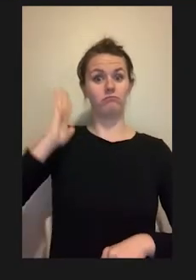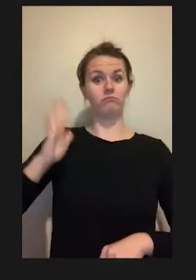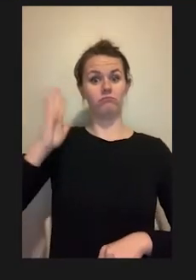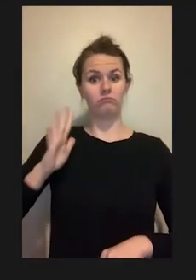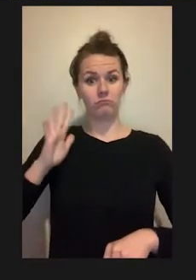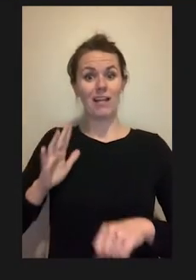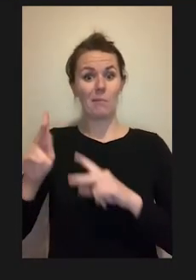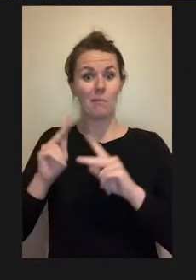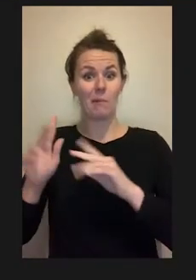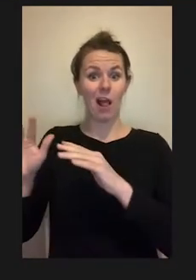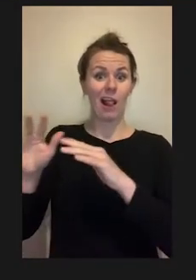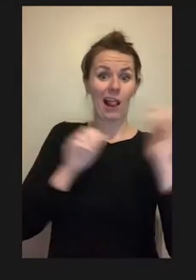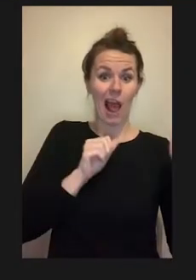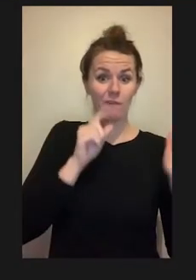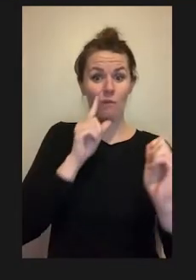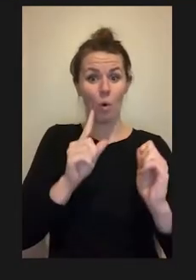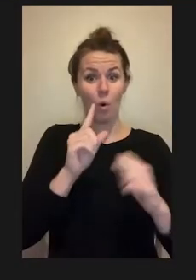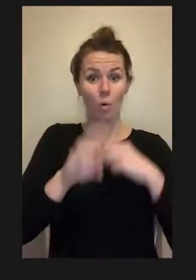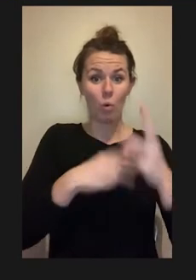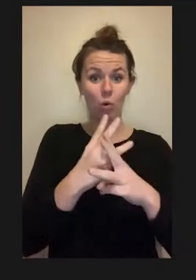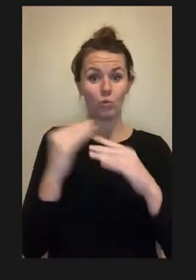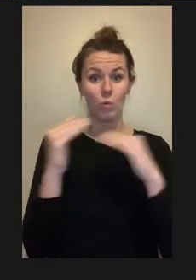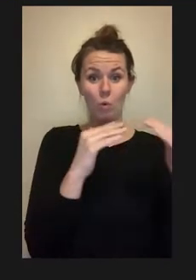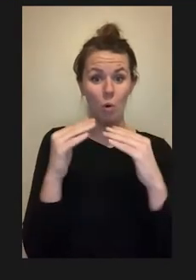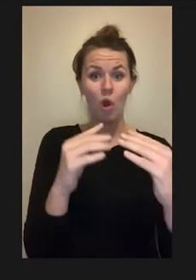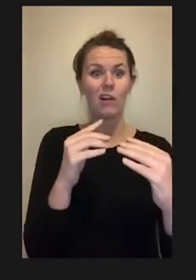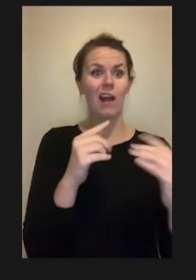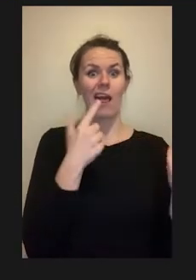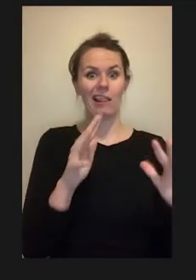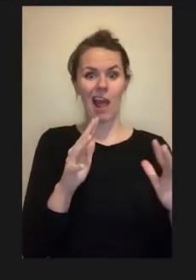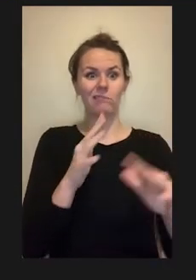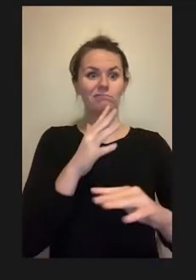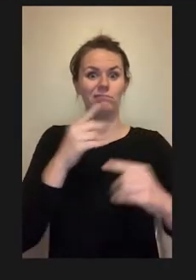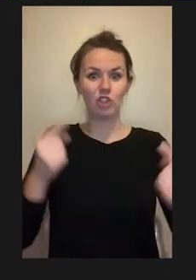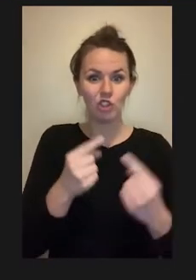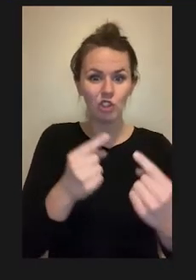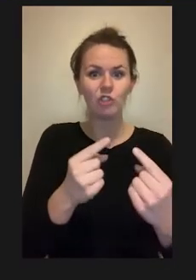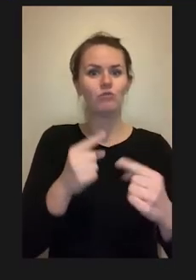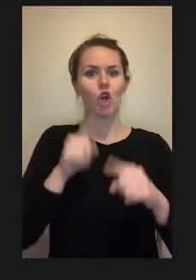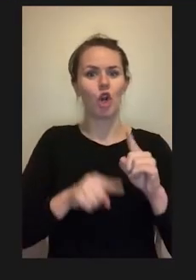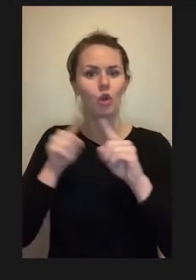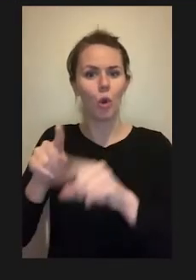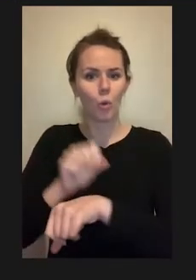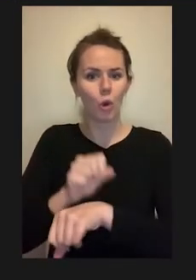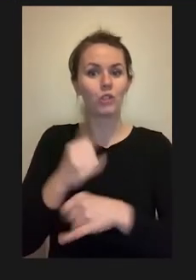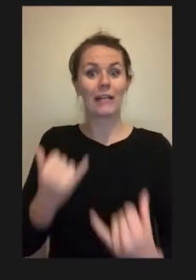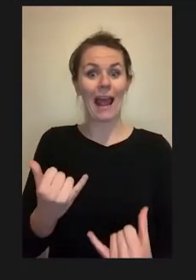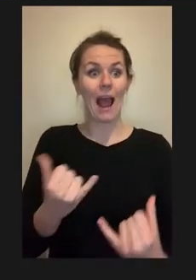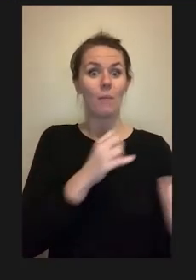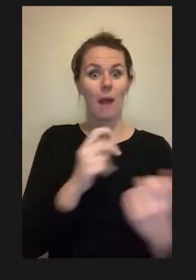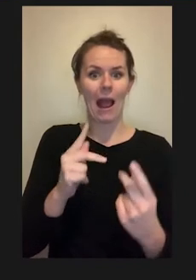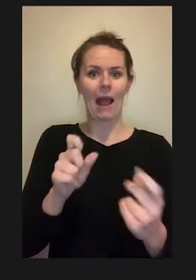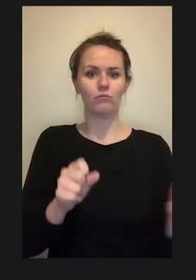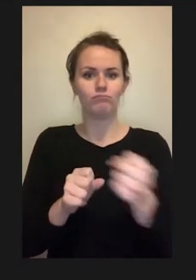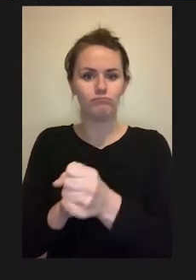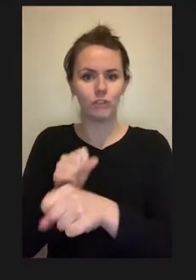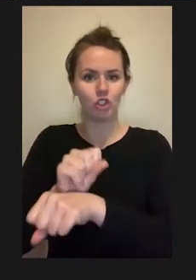able-bodied workers that joined the war effort. On the right hand side are two pictures of motion